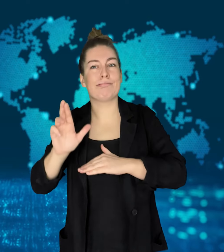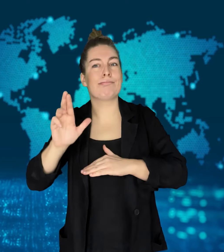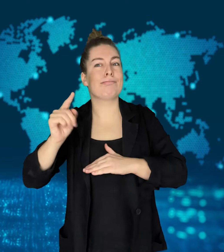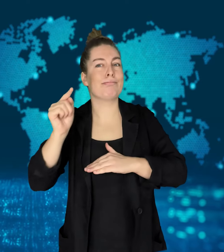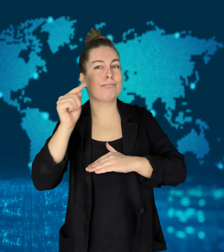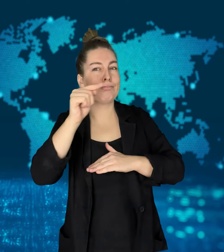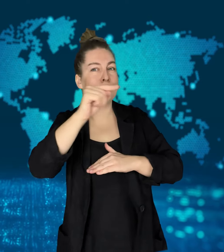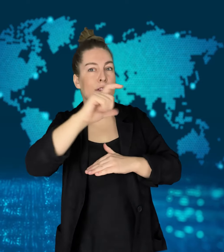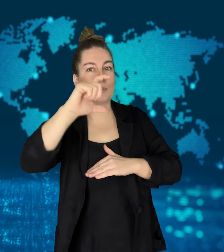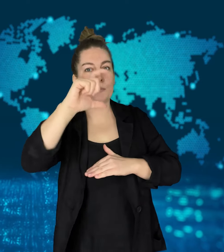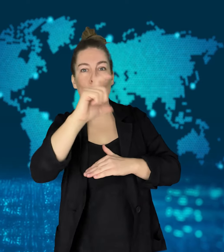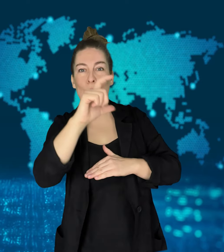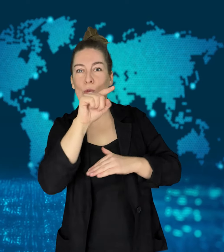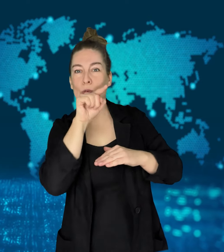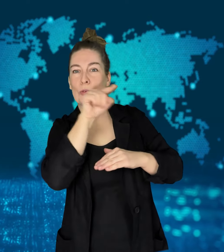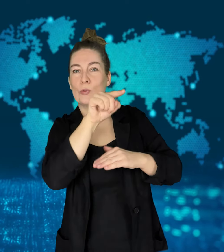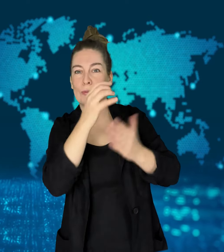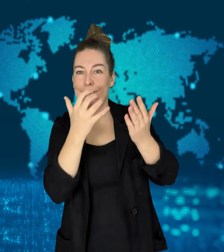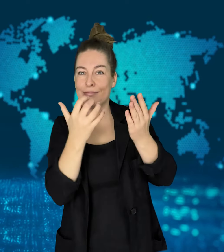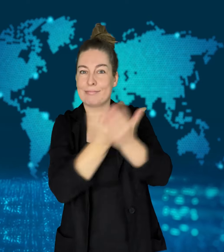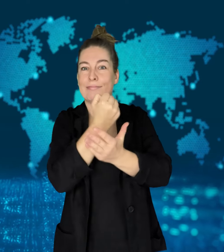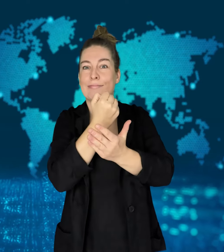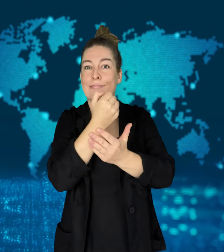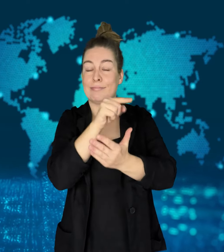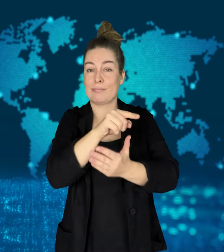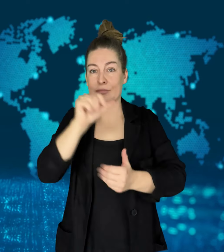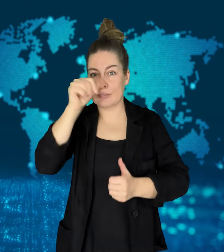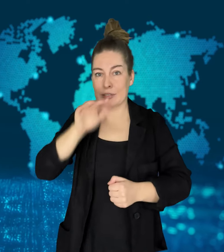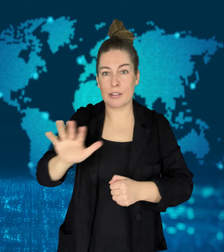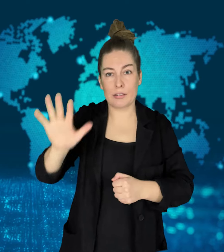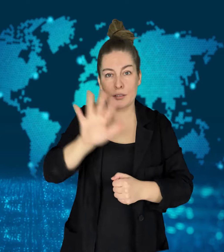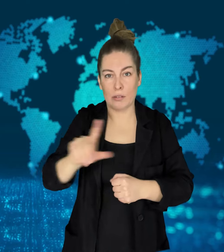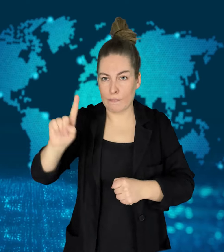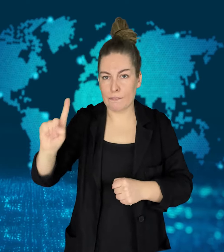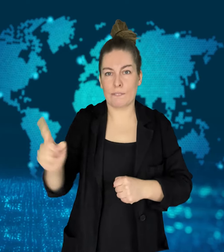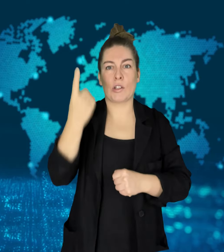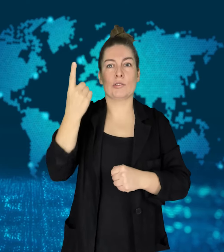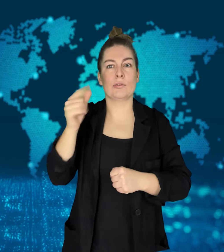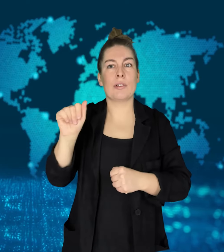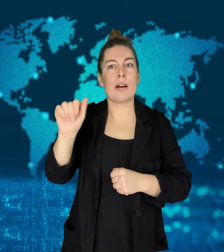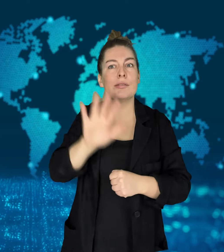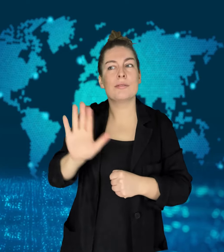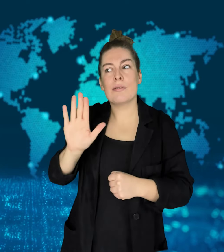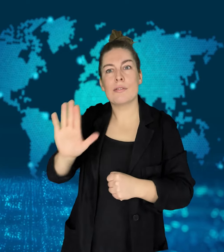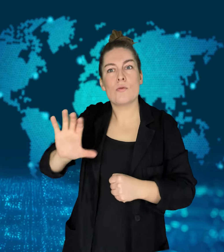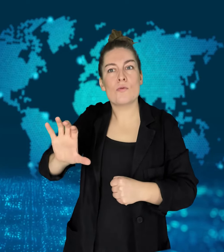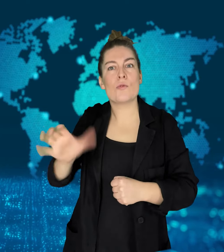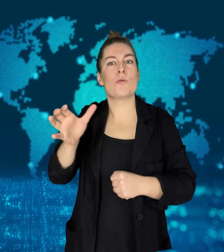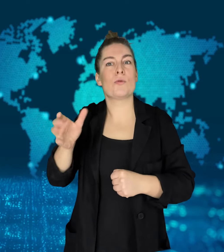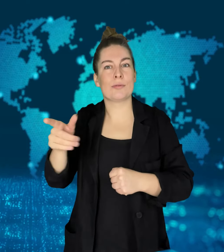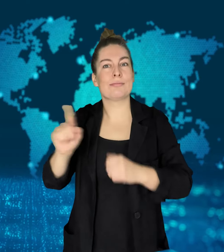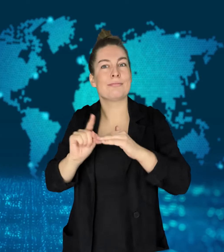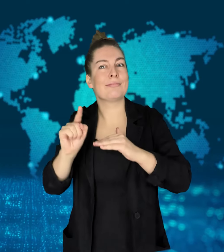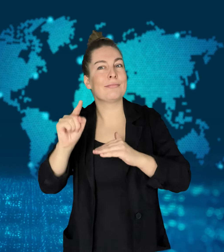In August 2023, the country became the first to land near the moon's south pole.